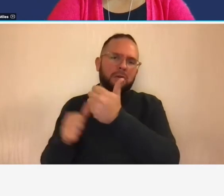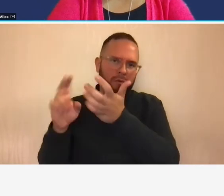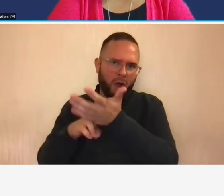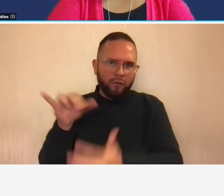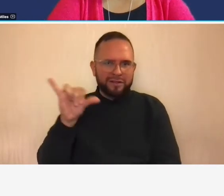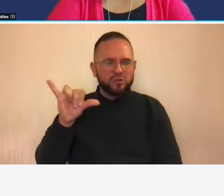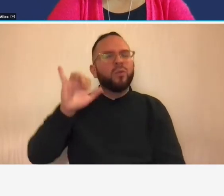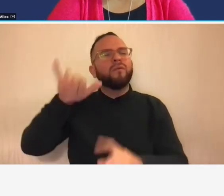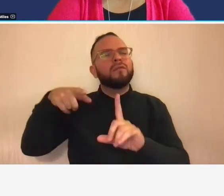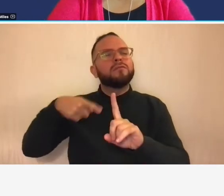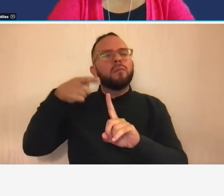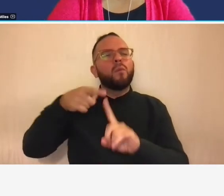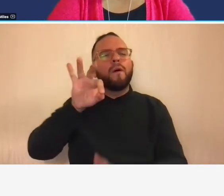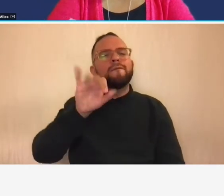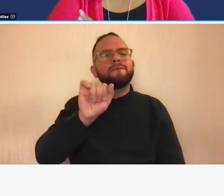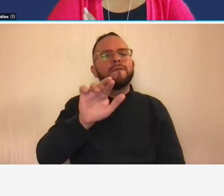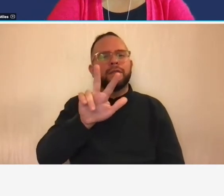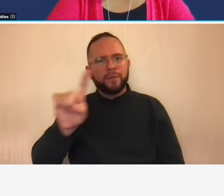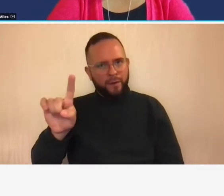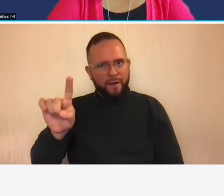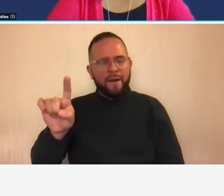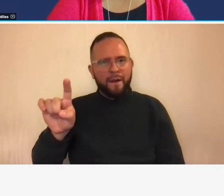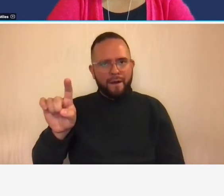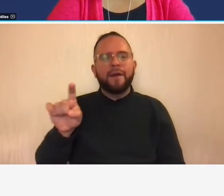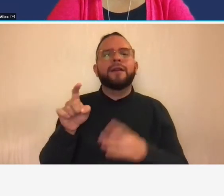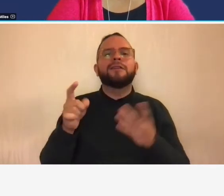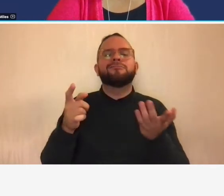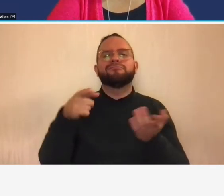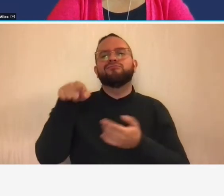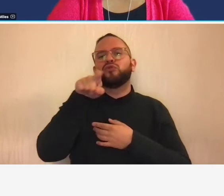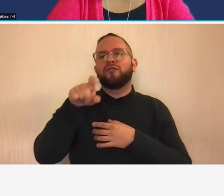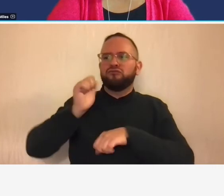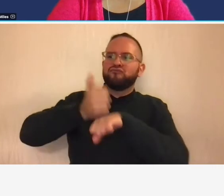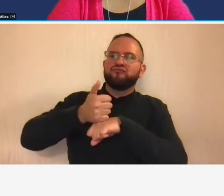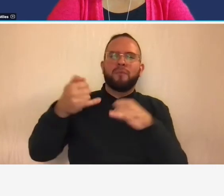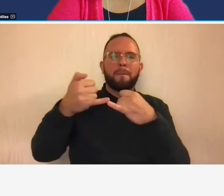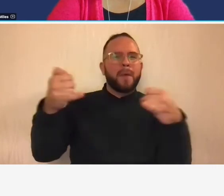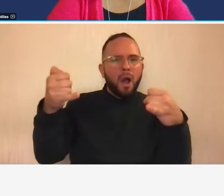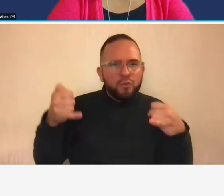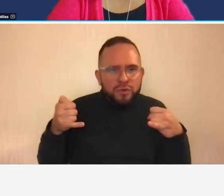of having far31 it's to create those boundaries and parameters regarding allowable costs and